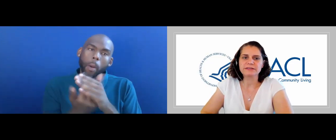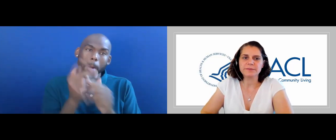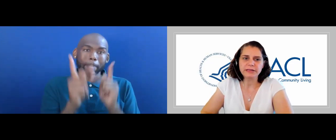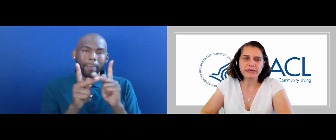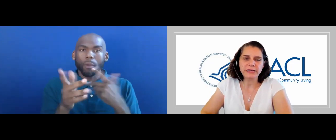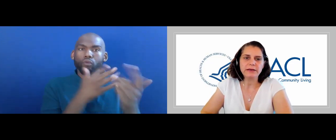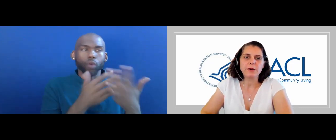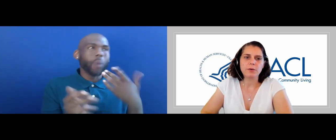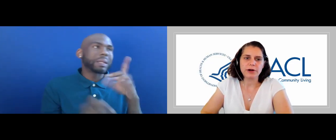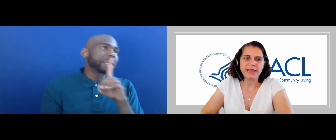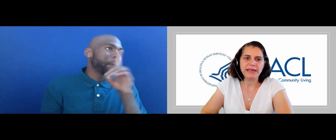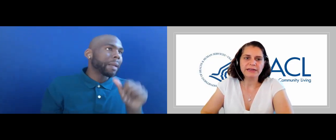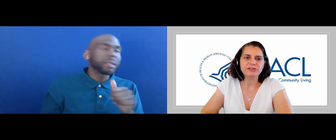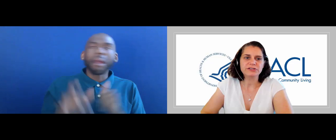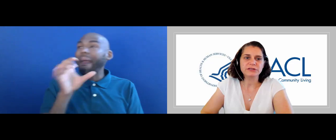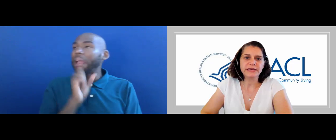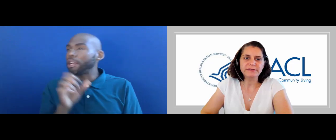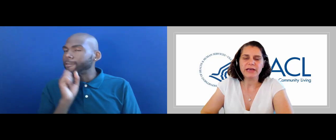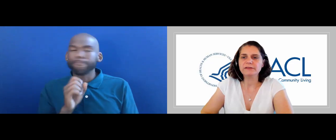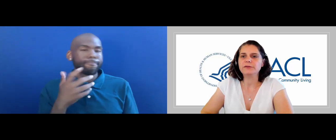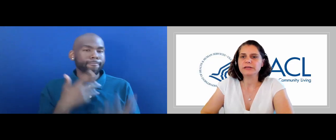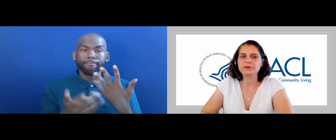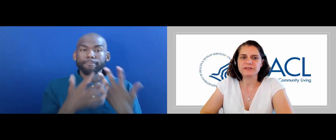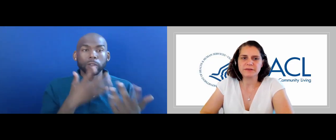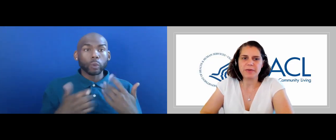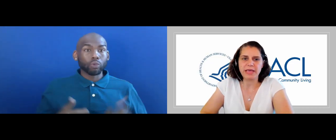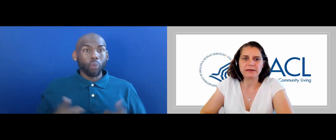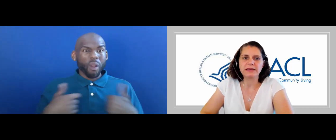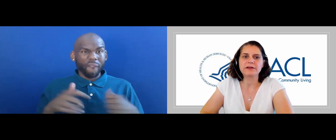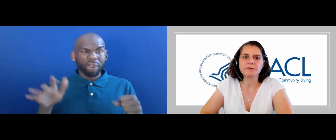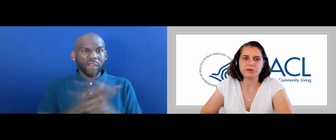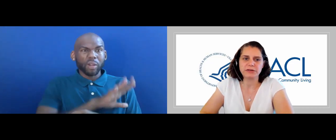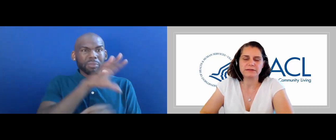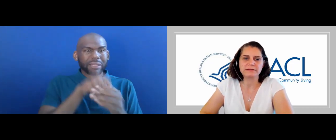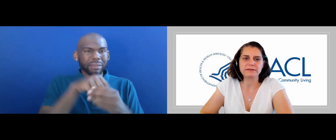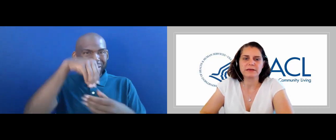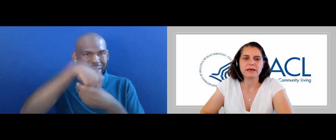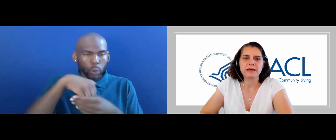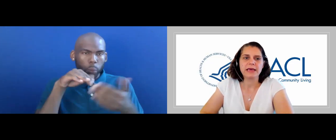DISABILITY OR AGE TO LIVE AND FULLY PARTICIPATE IN THEIR COMMUNITIES.